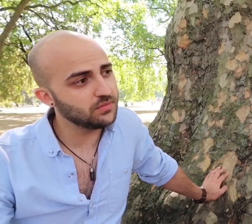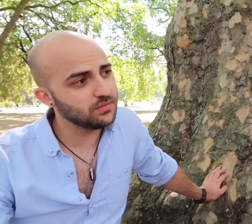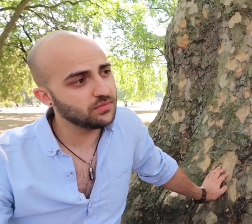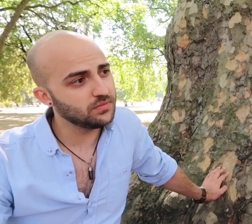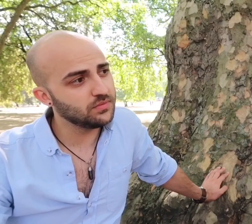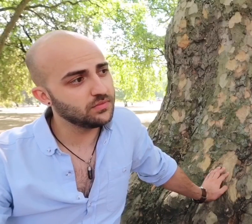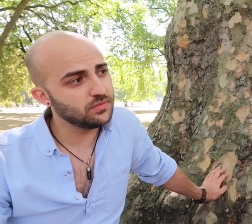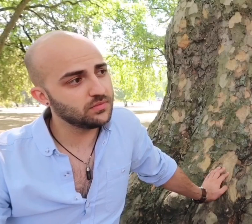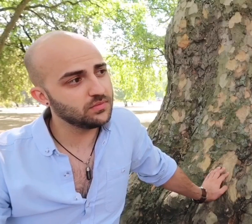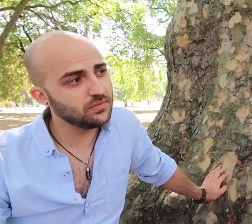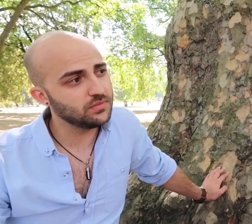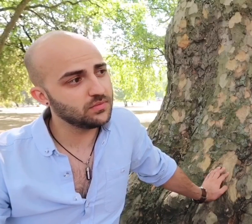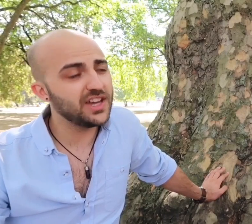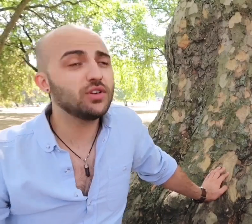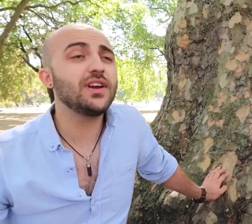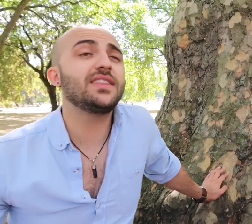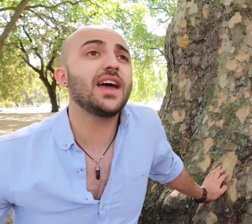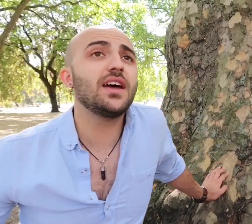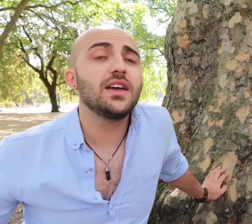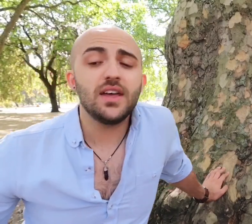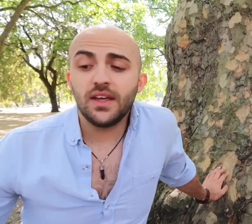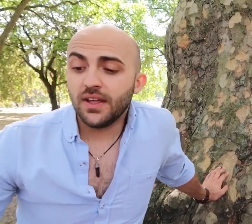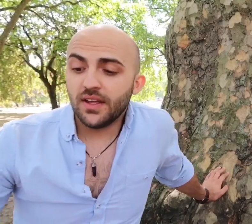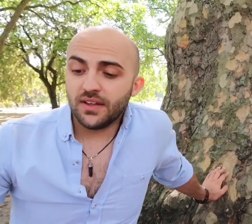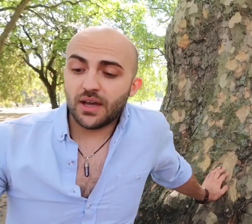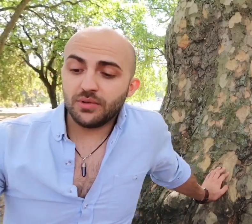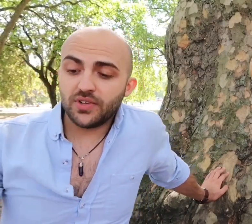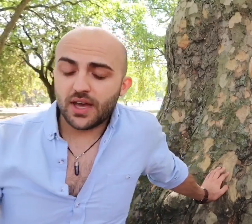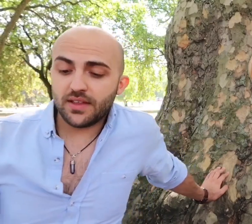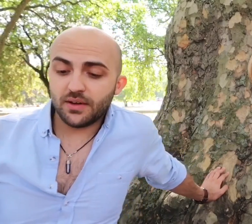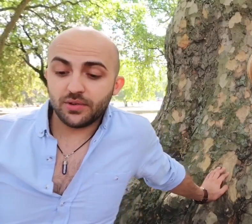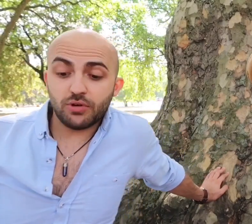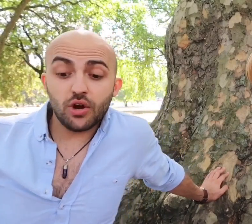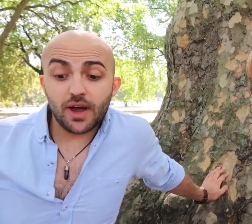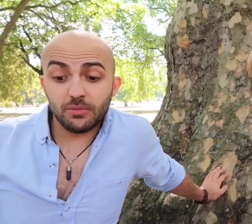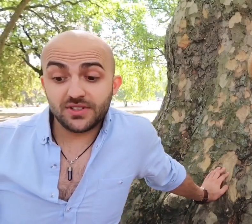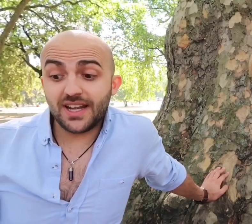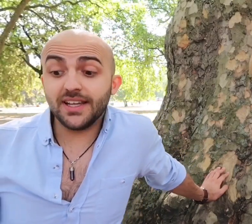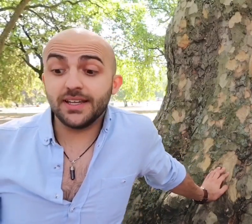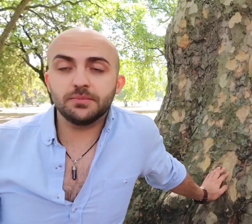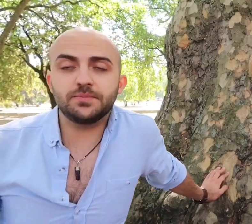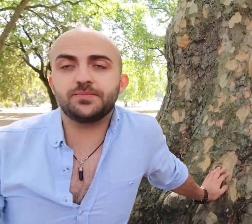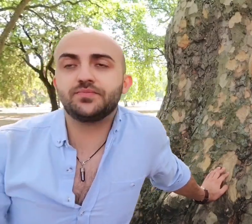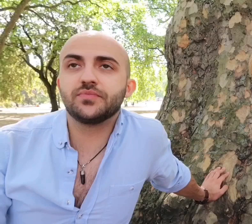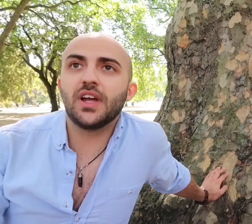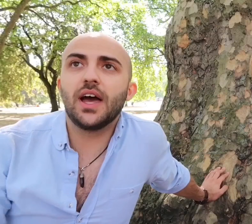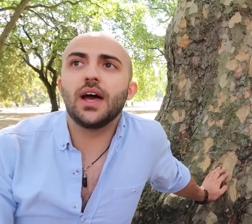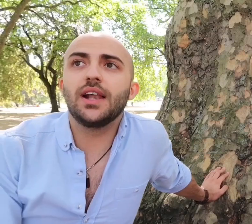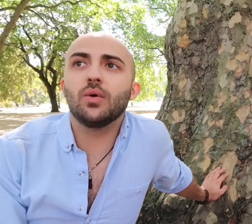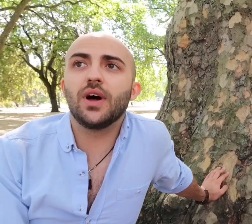I agree there was a there was a program on telly a little